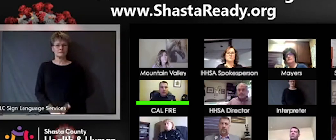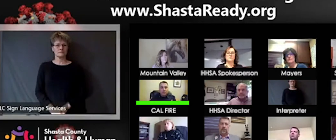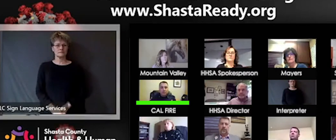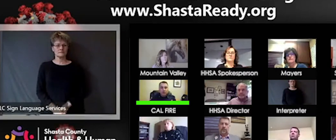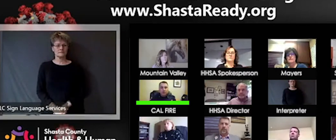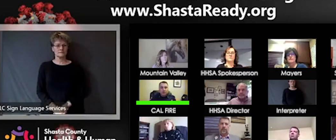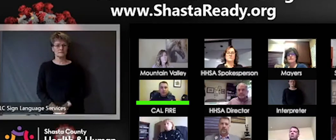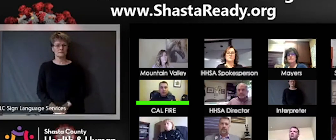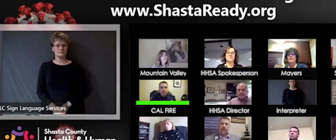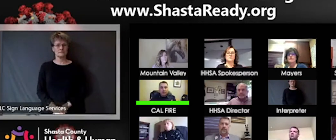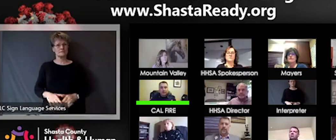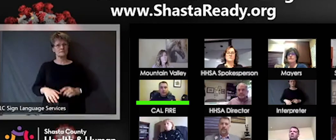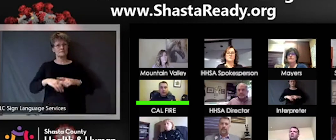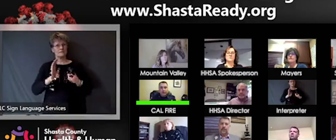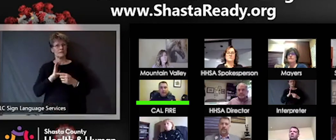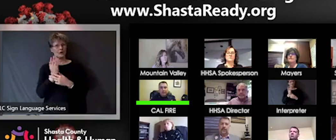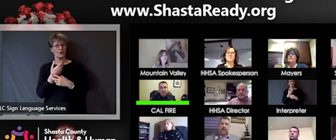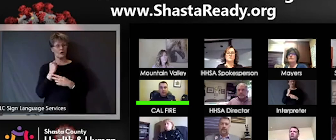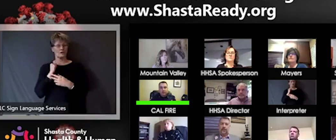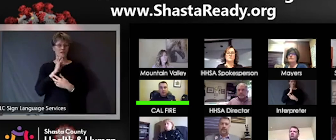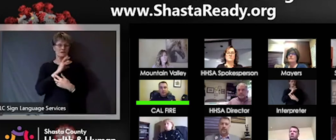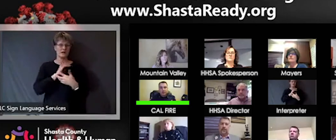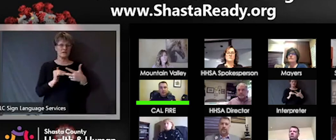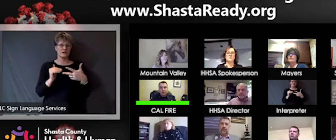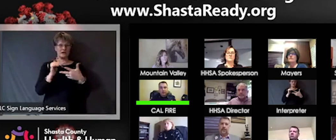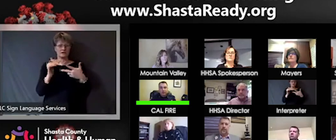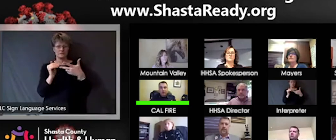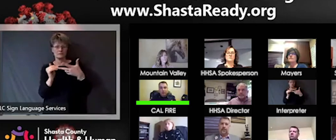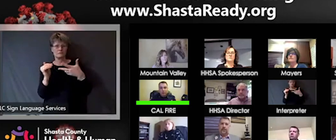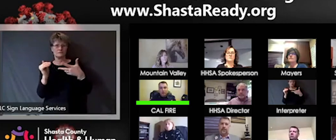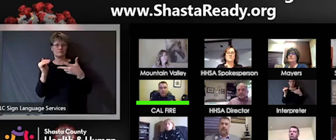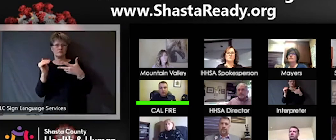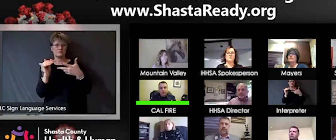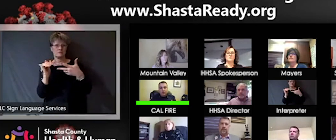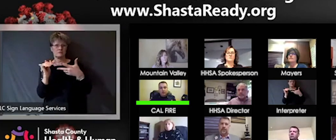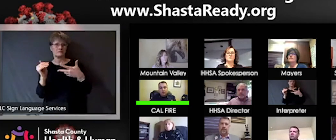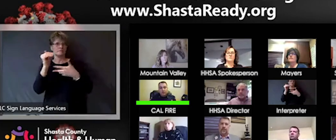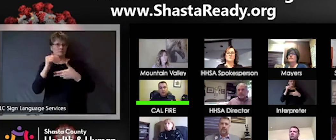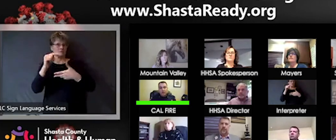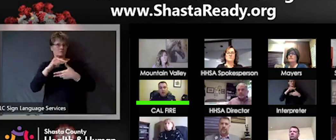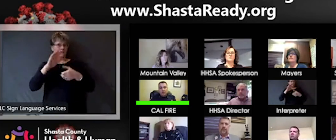upslope, to get to full staffing which is typically around July 1. So it is common,